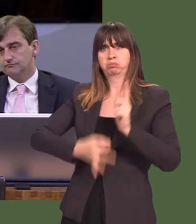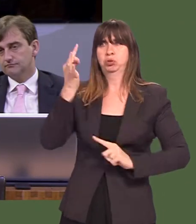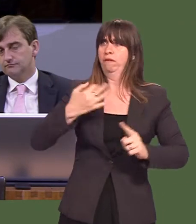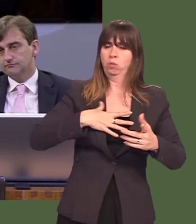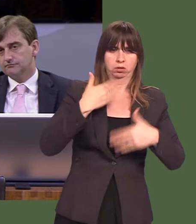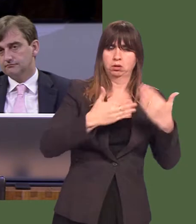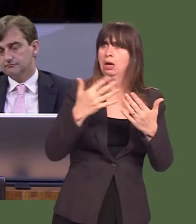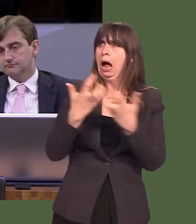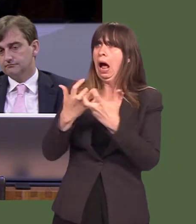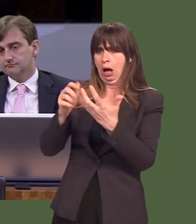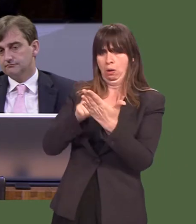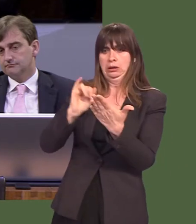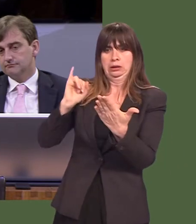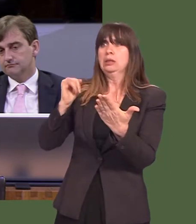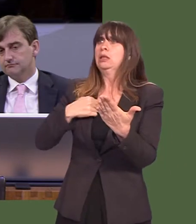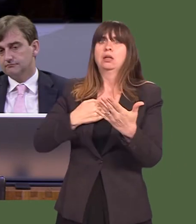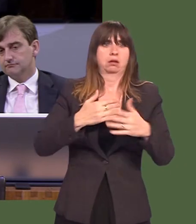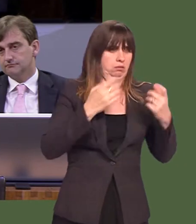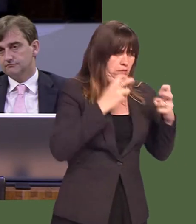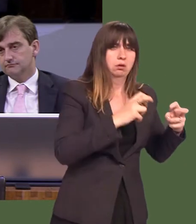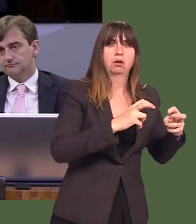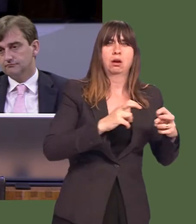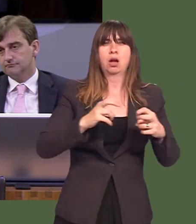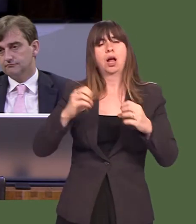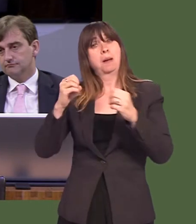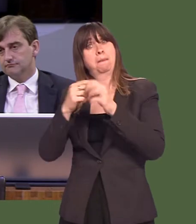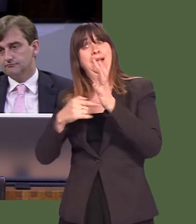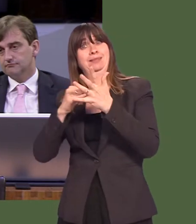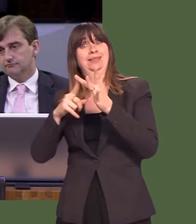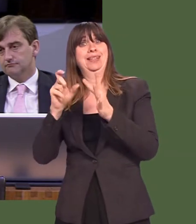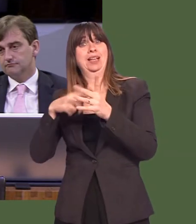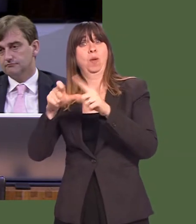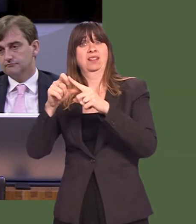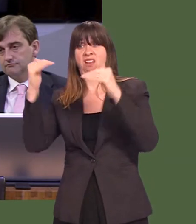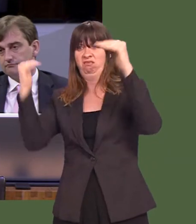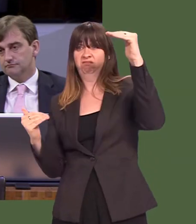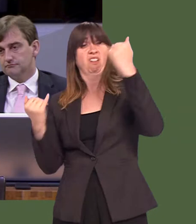You are spending £5 million a year additionally running Betsi Cadwaldr because itís in special